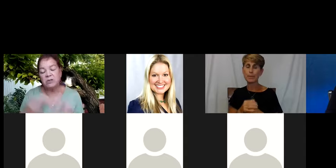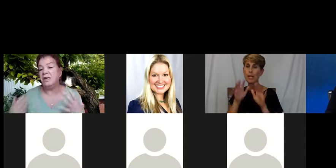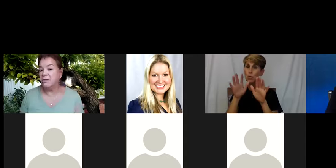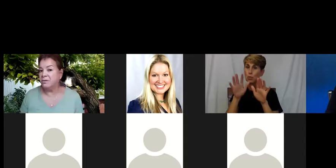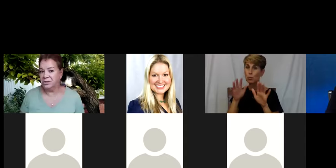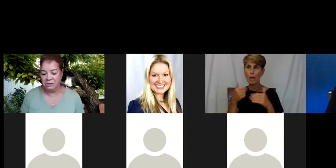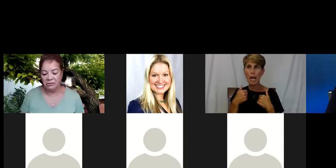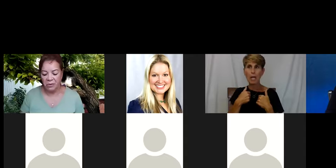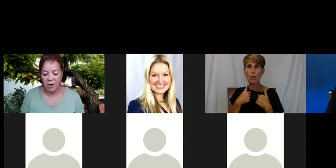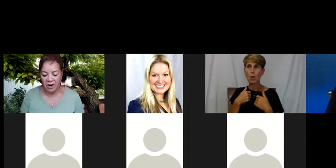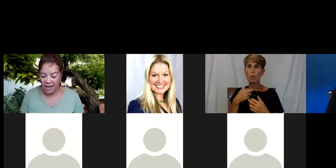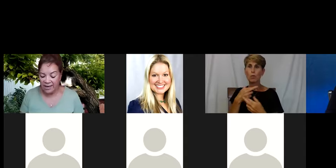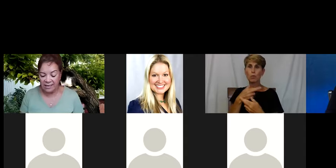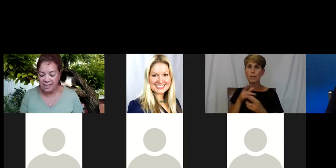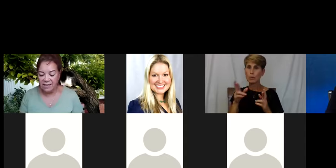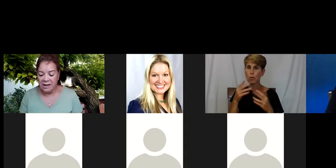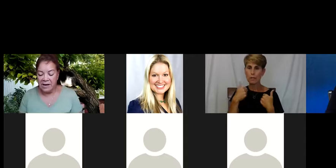and to be able to do for our clients.